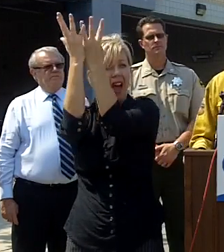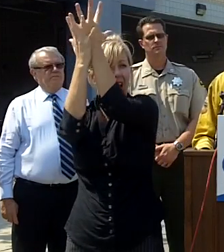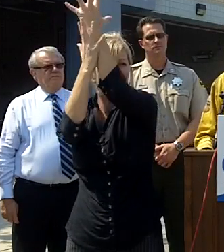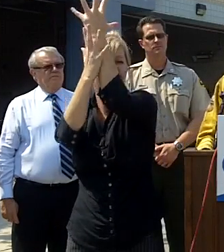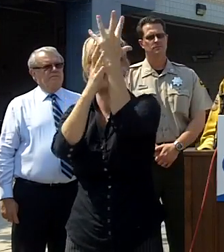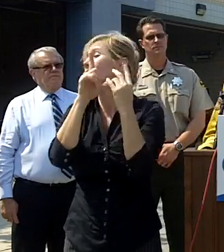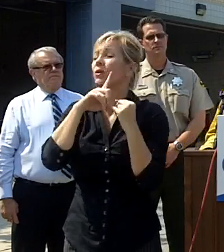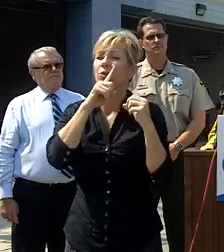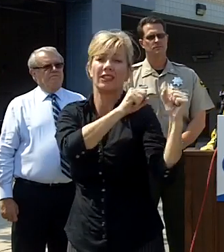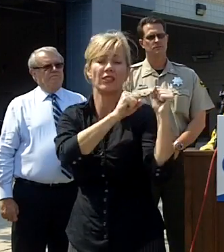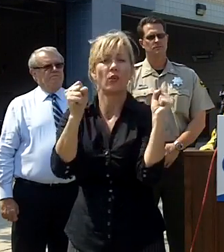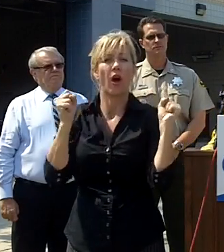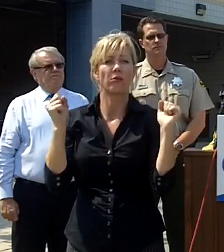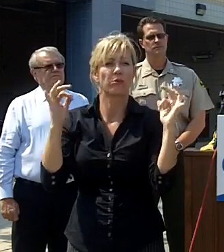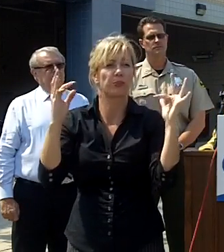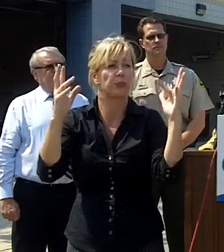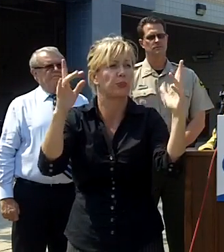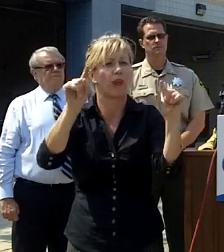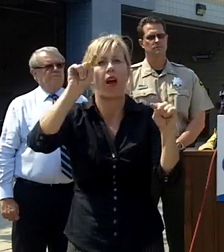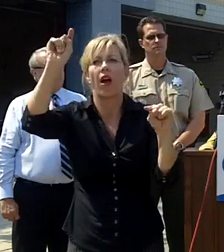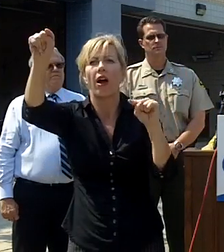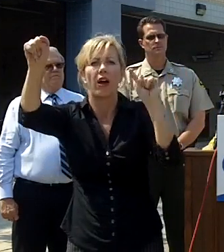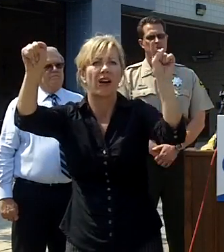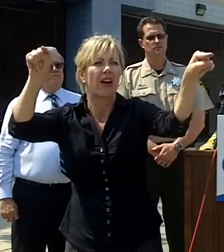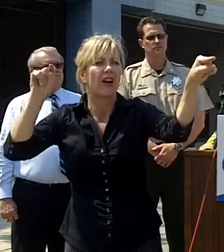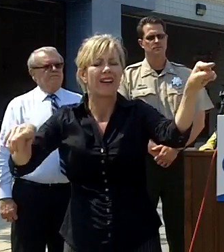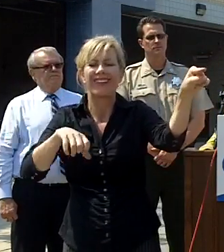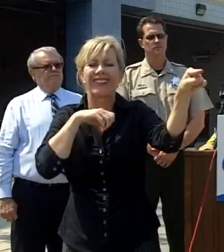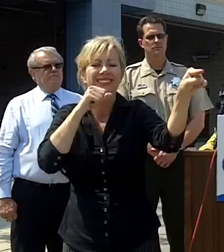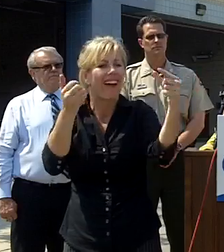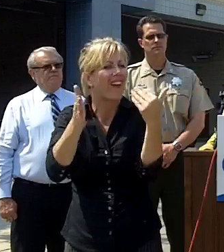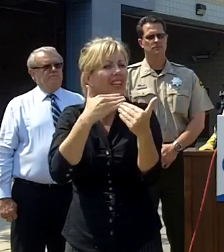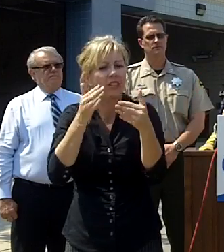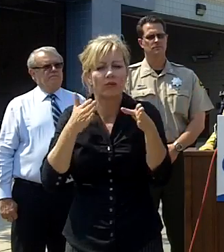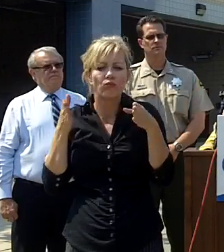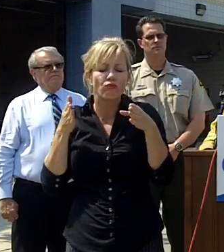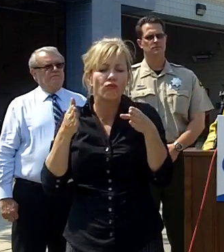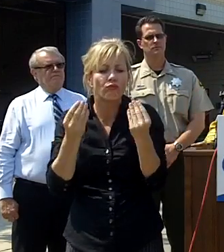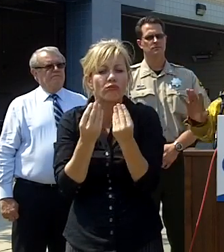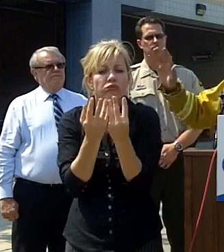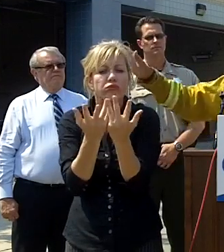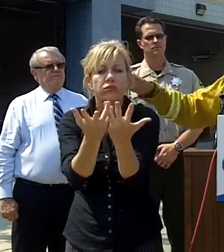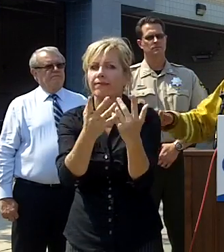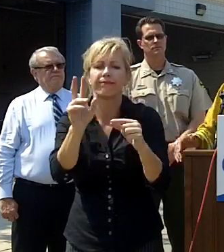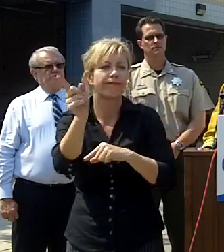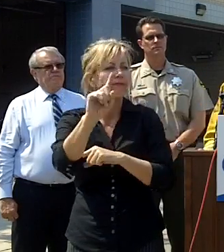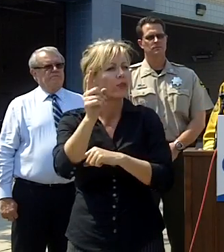so they're sporadically out there not just along the fire's perimeter but well ahead of the fire as